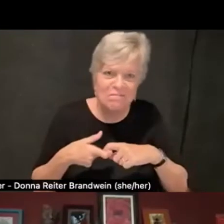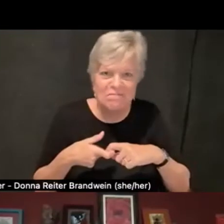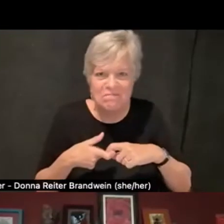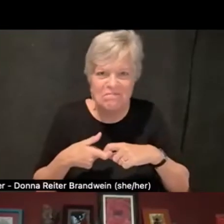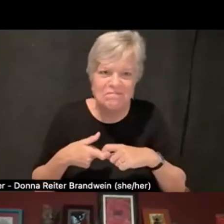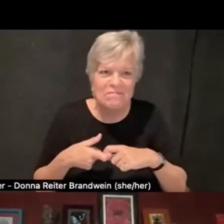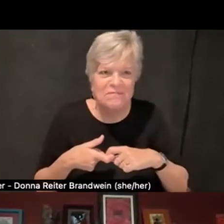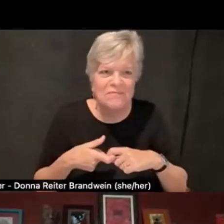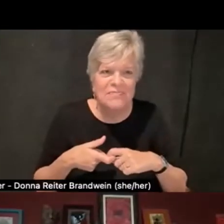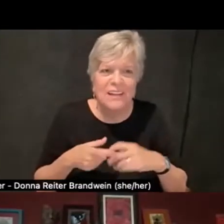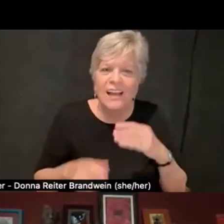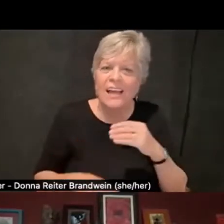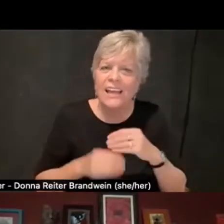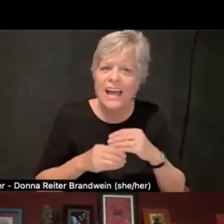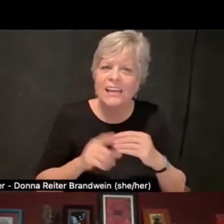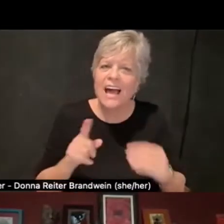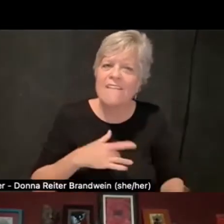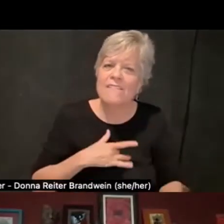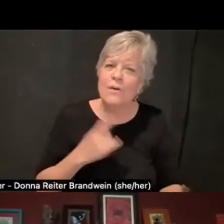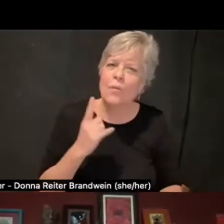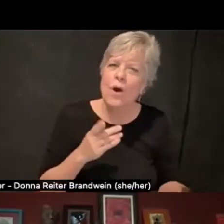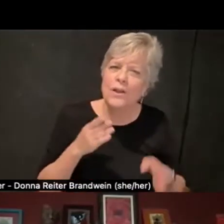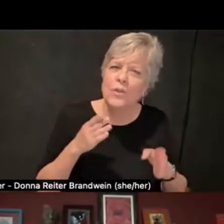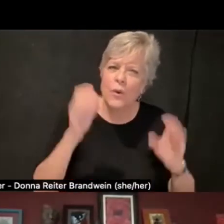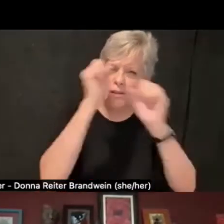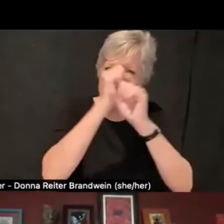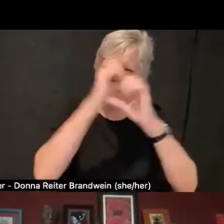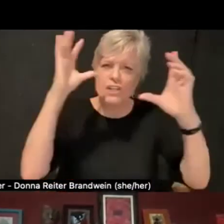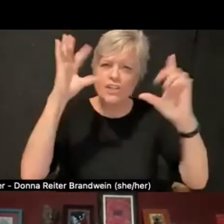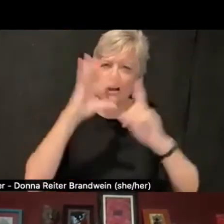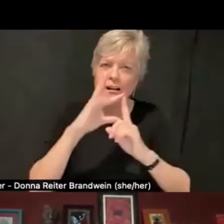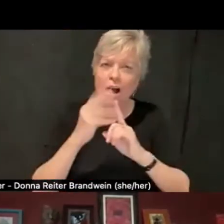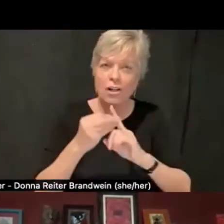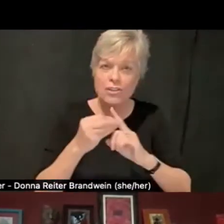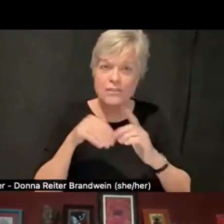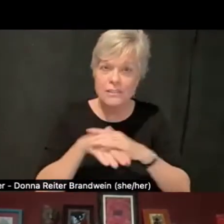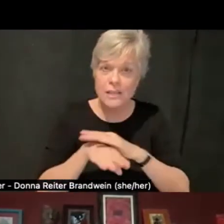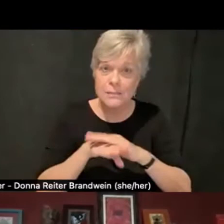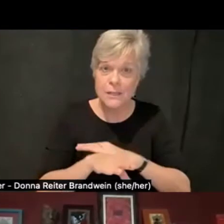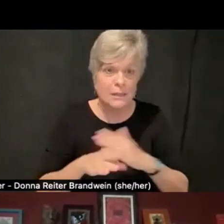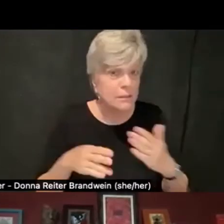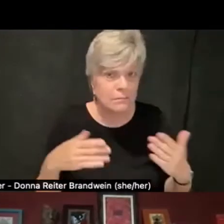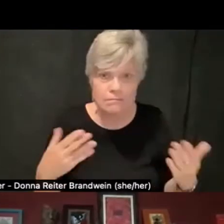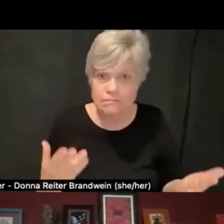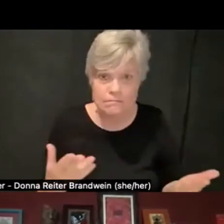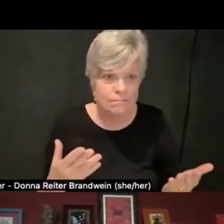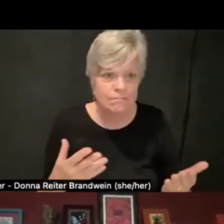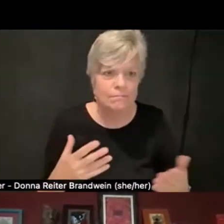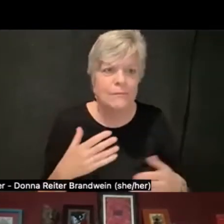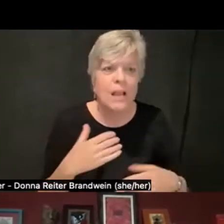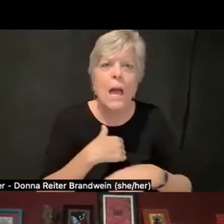I think one of the ways to envision a culture of accessibility is to "make good trouble,"